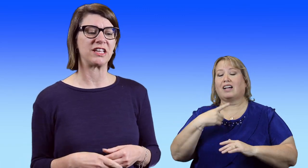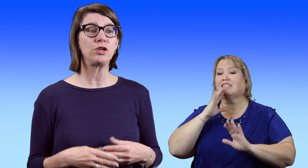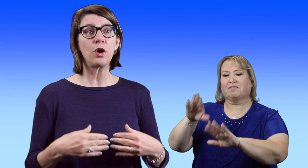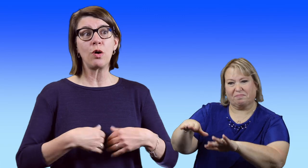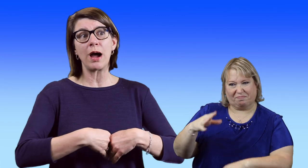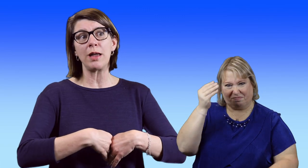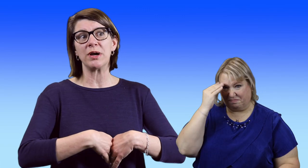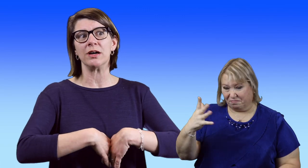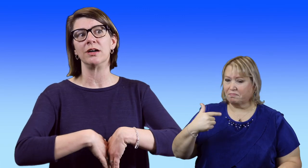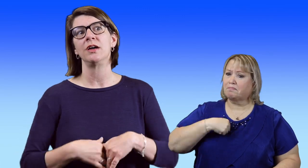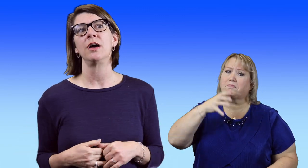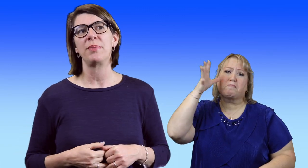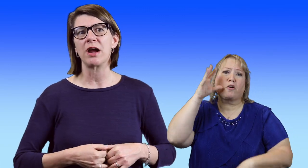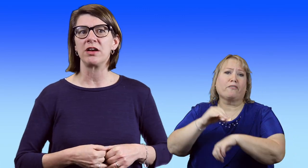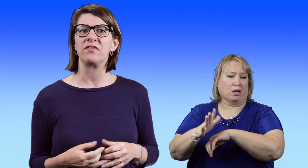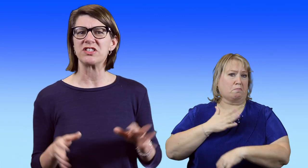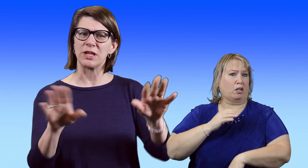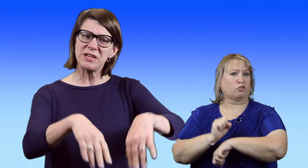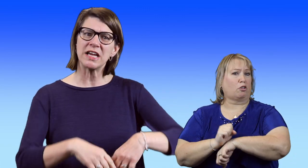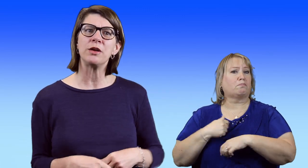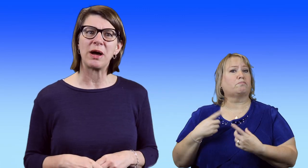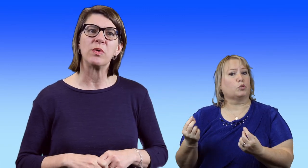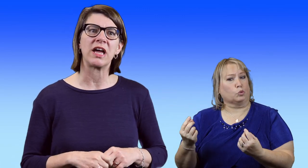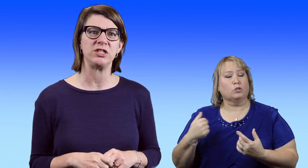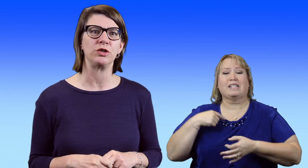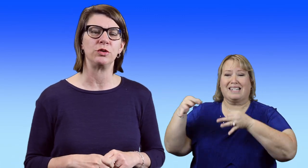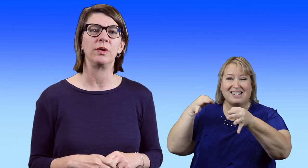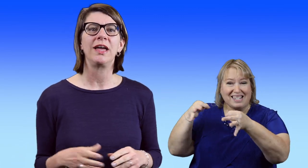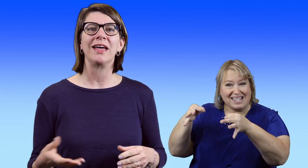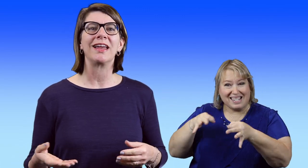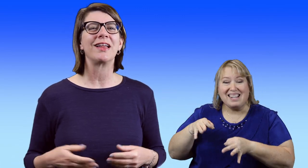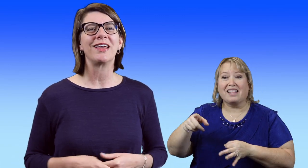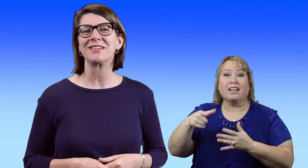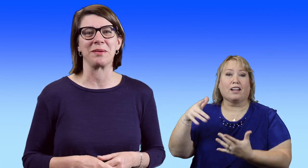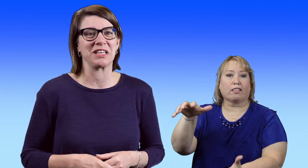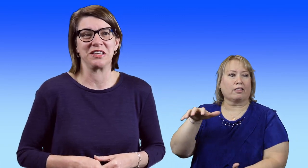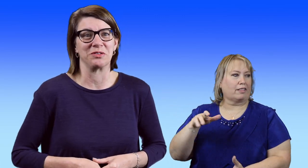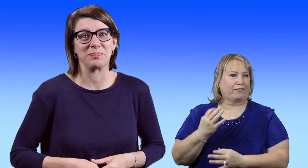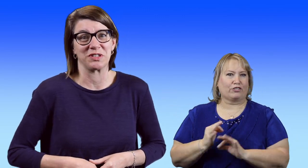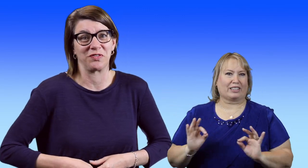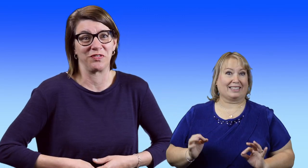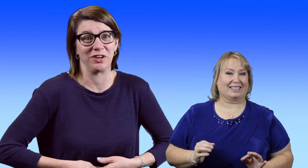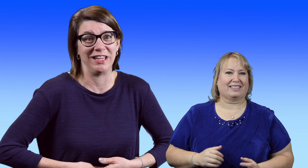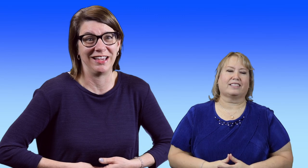and you know I'm a parent advisor. Let me tell you about what I do. And a lot of times I'd get those books for free.